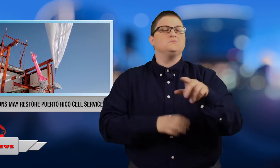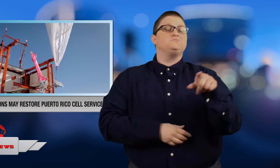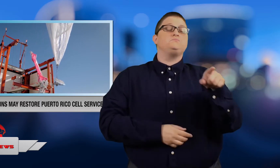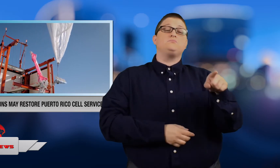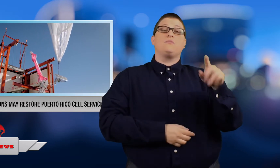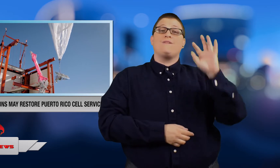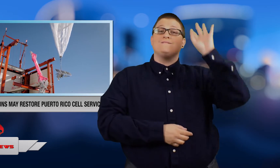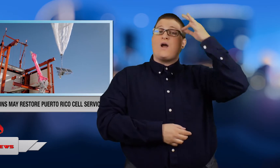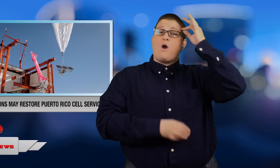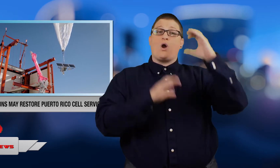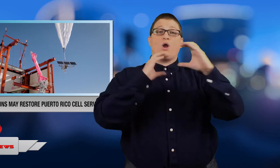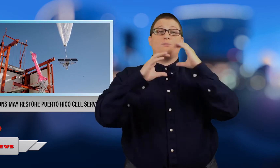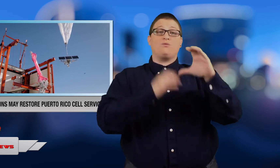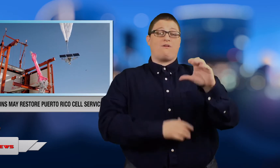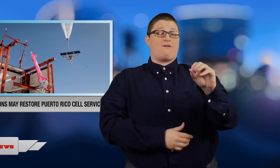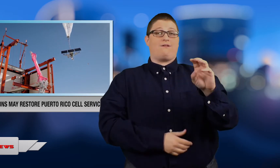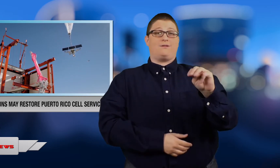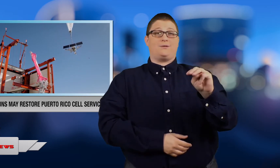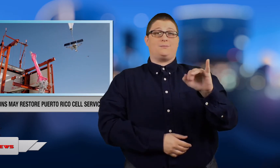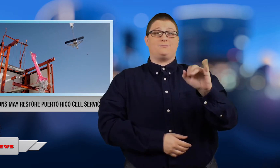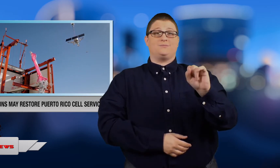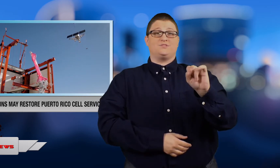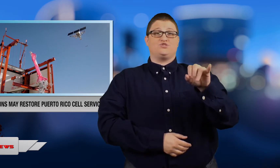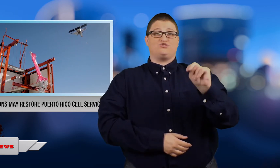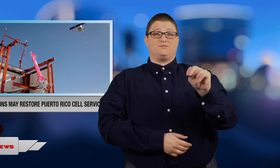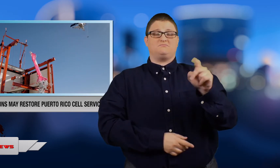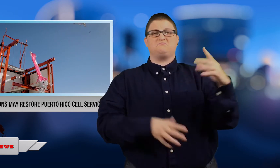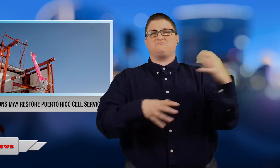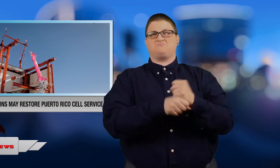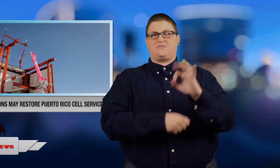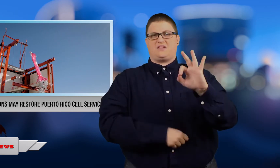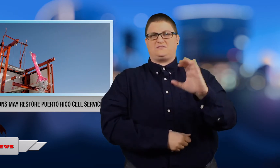The Federal Communications Commission